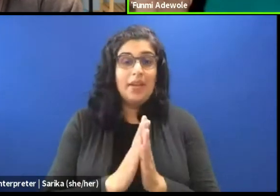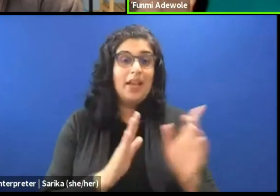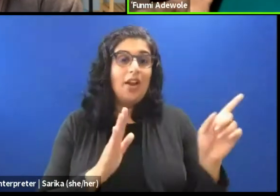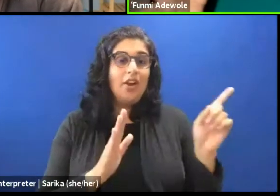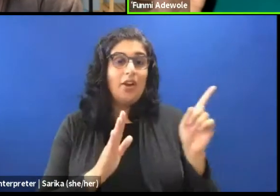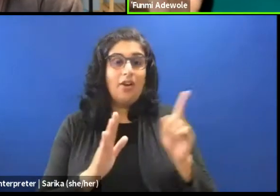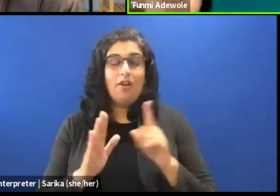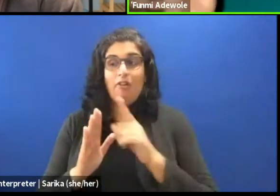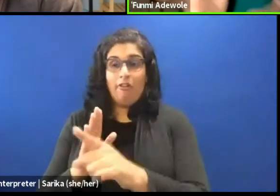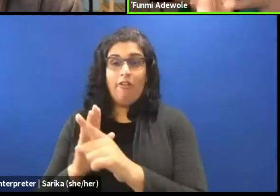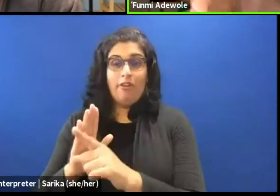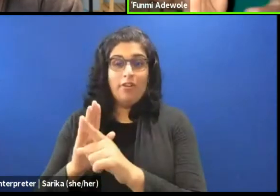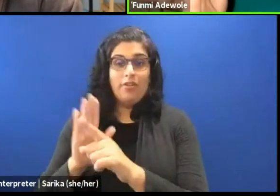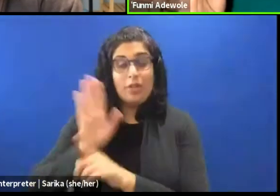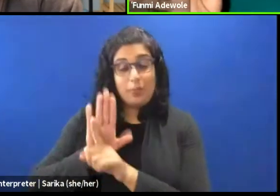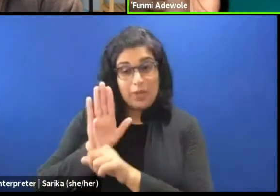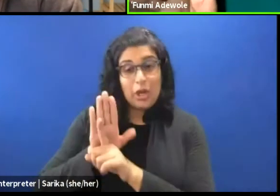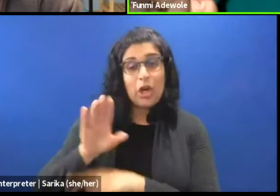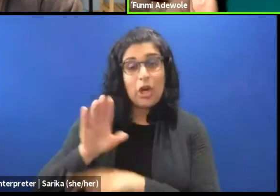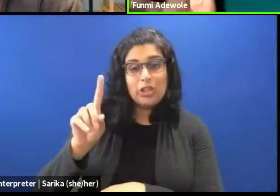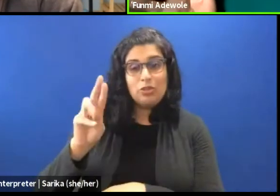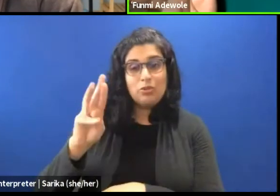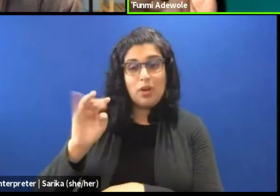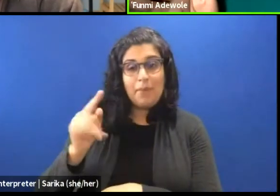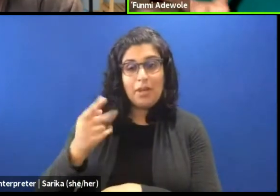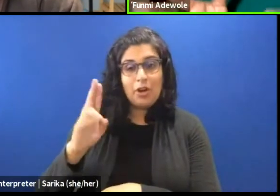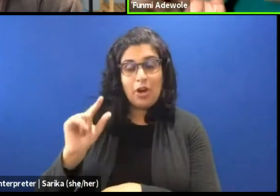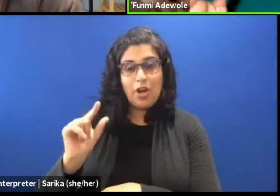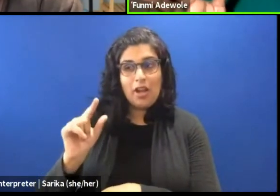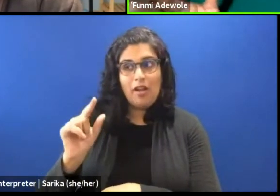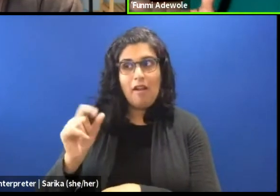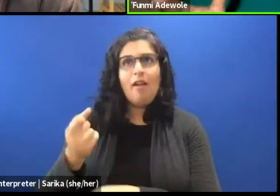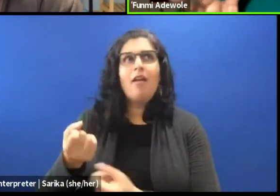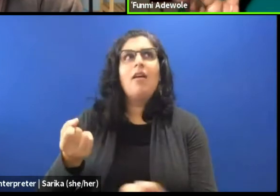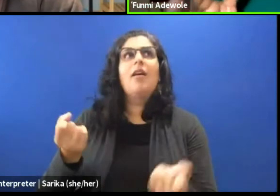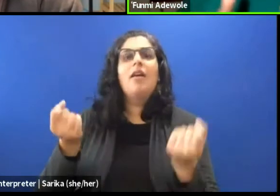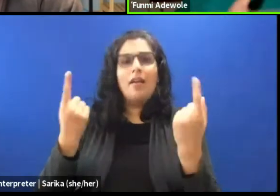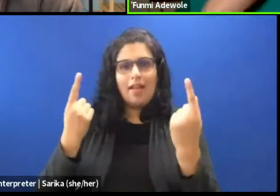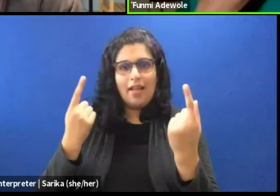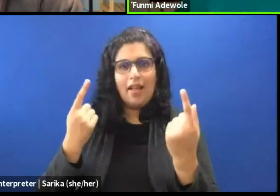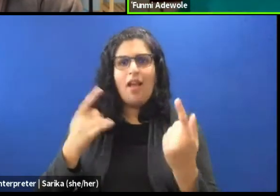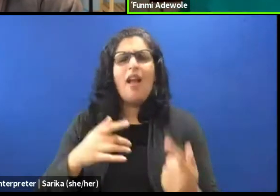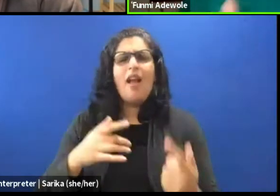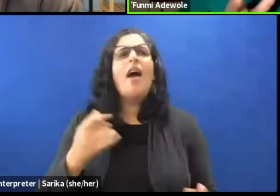to understand that there was a need for the role. And then I started you know, being invited.